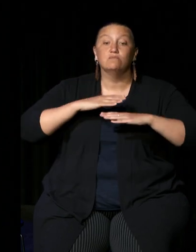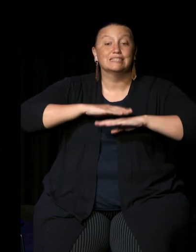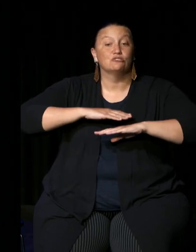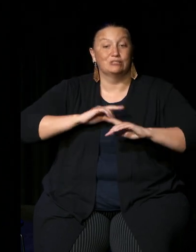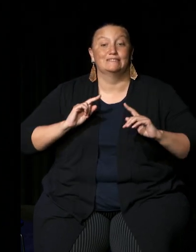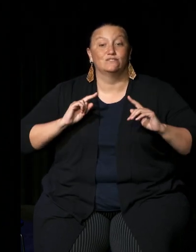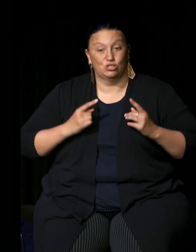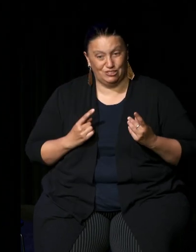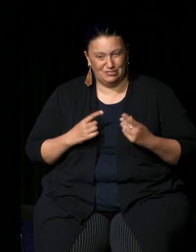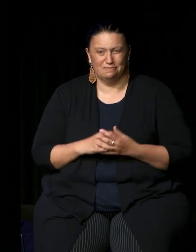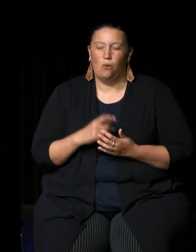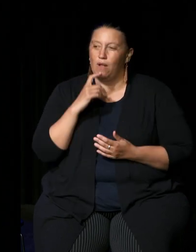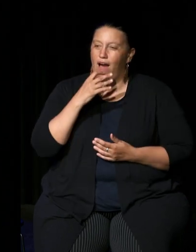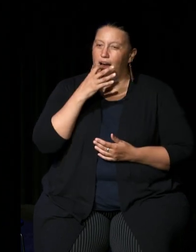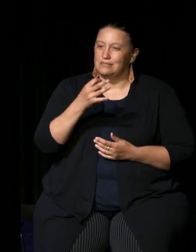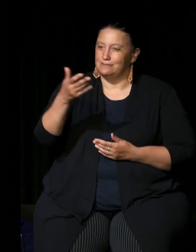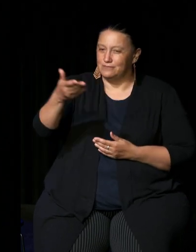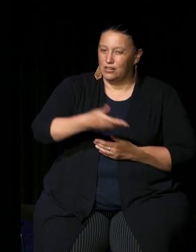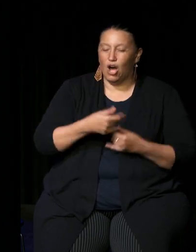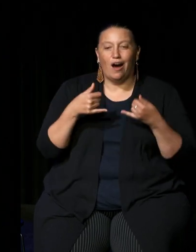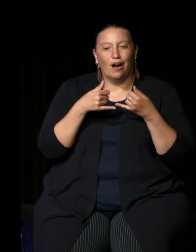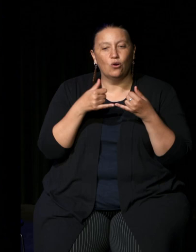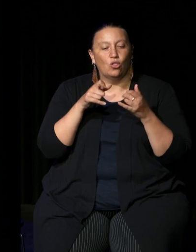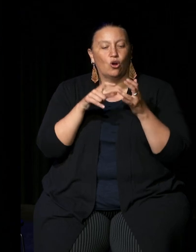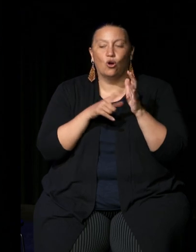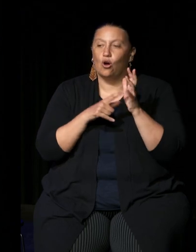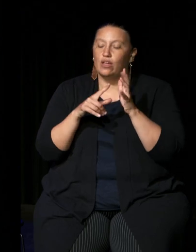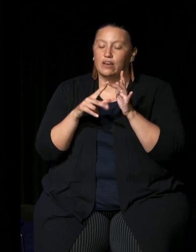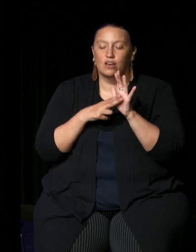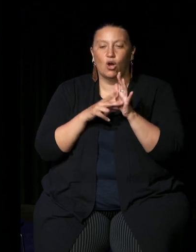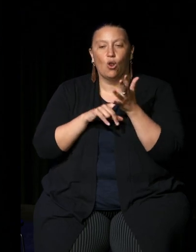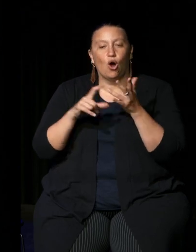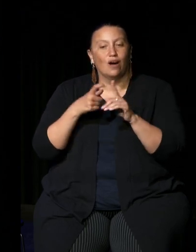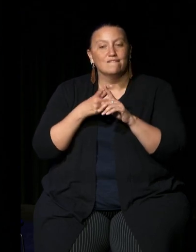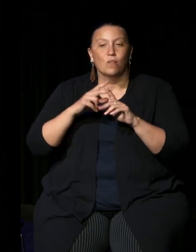and I'm going to invite Uncle Colin Locke first up for the first welcome to the country Colin